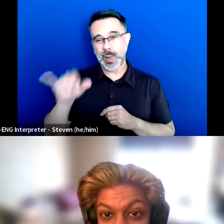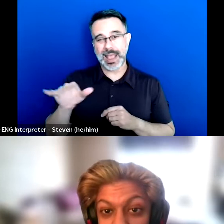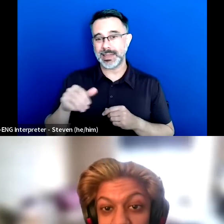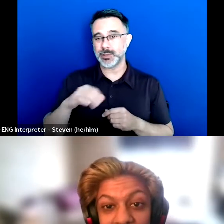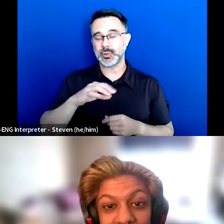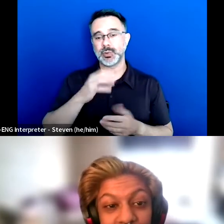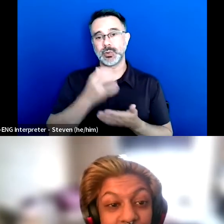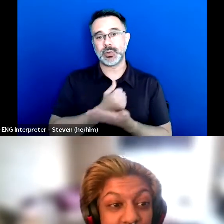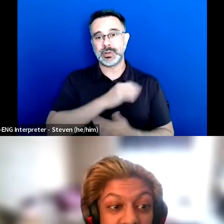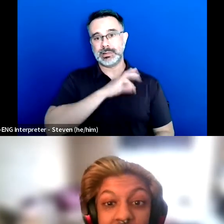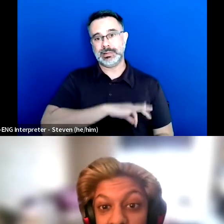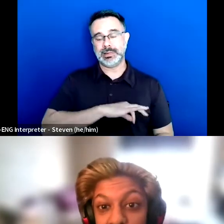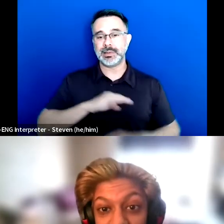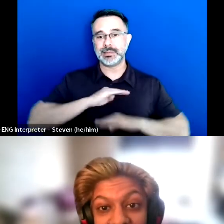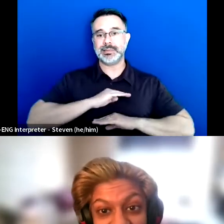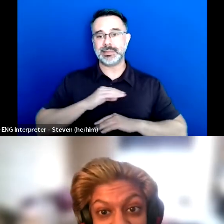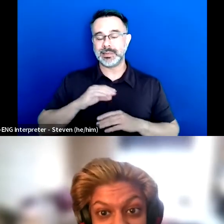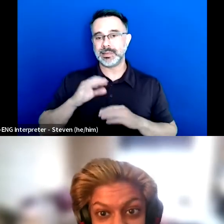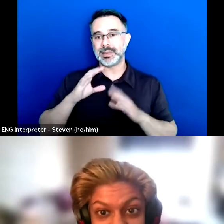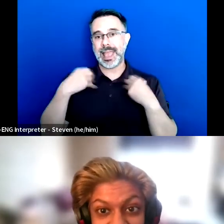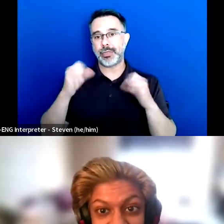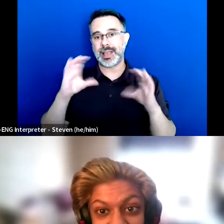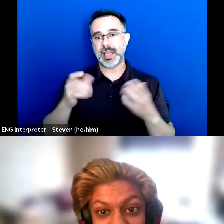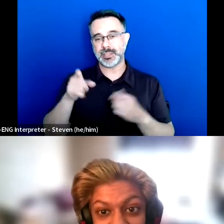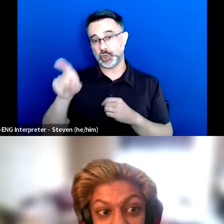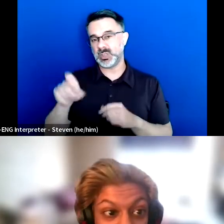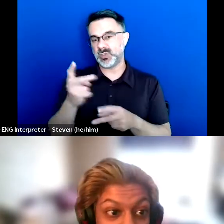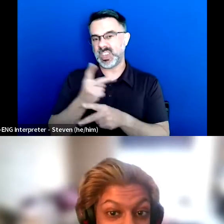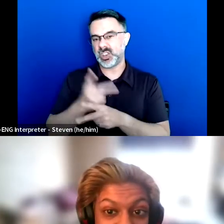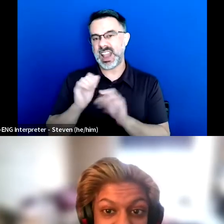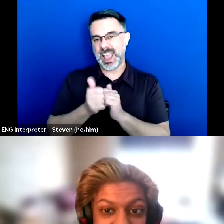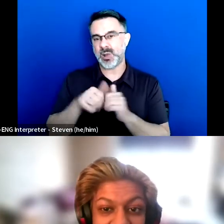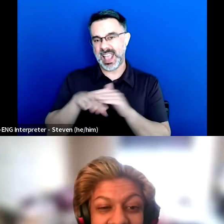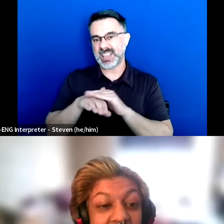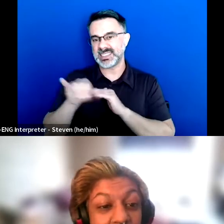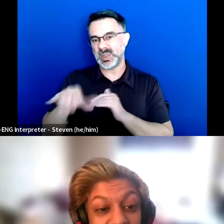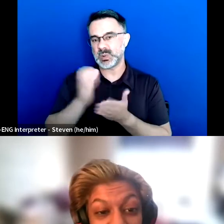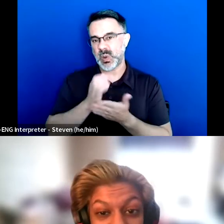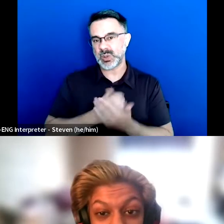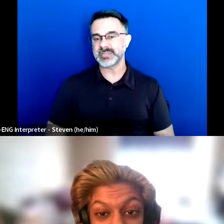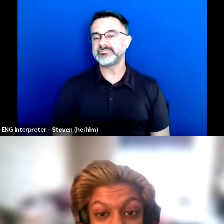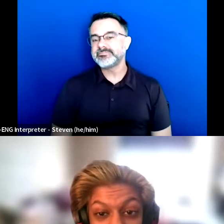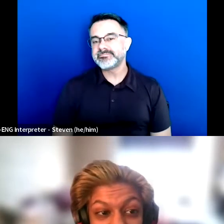So you're going to have to figure out another way to access those courses. And they didn't really give me any alternatives.